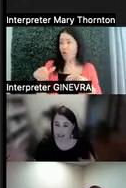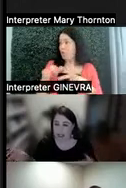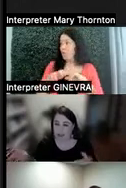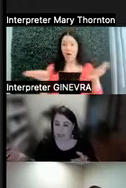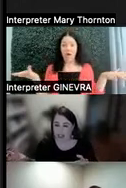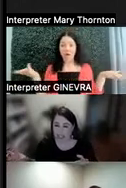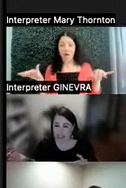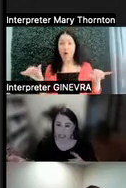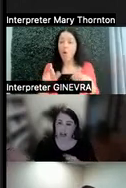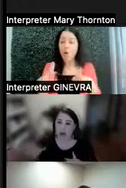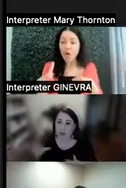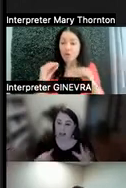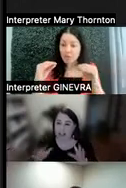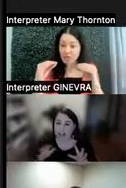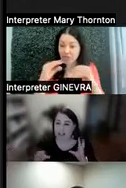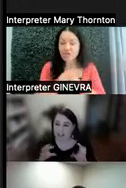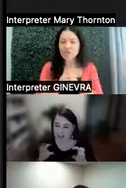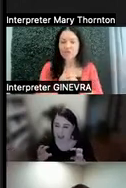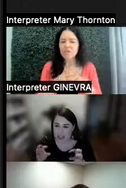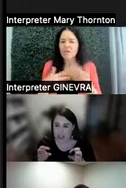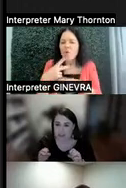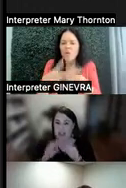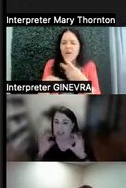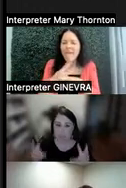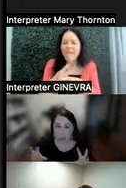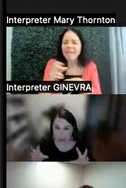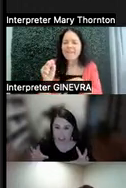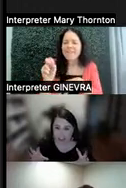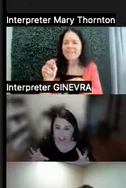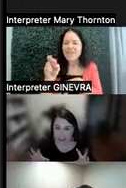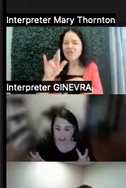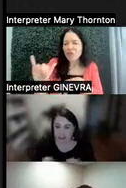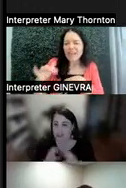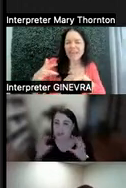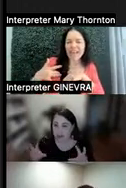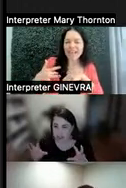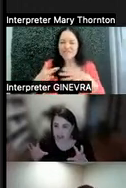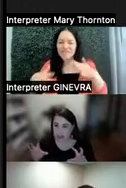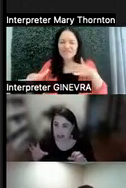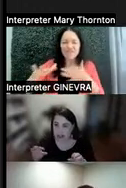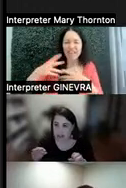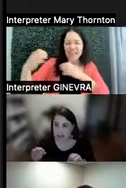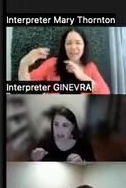that you teach in. What kind of sensory input do you notice in those environments?